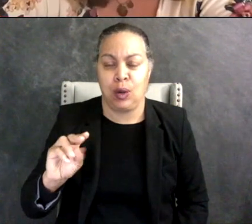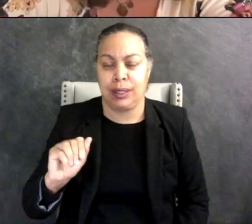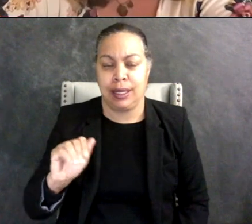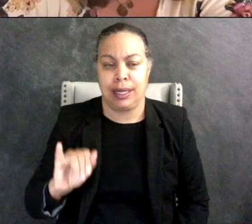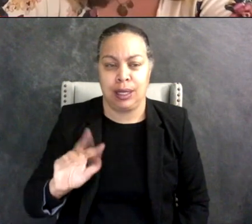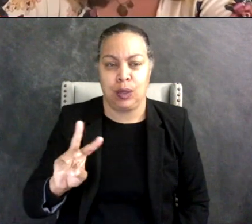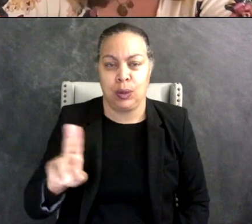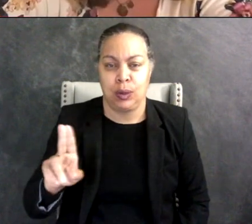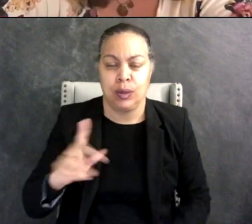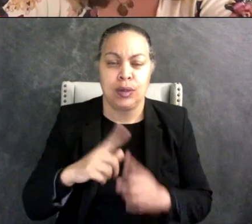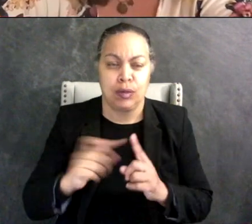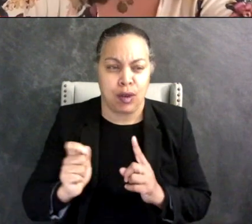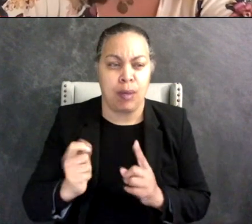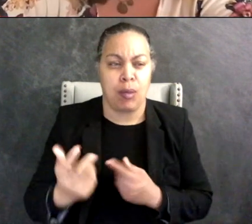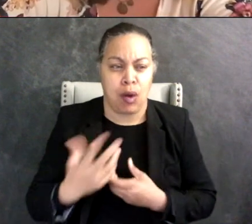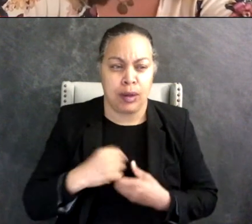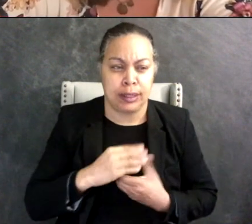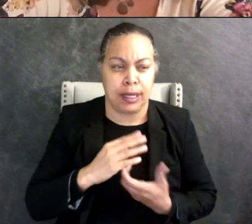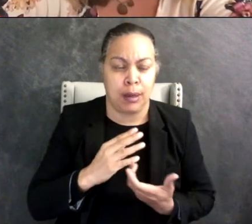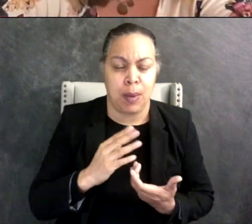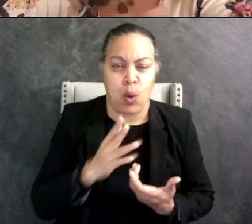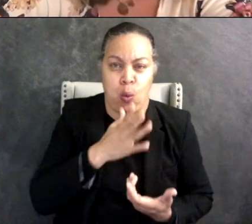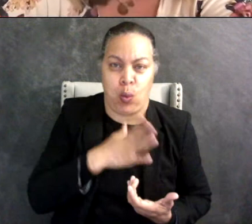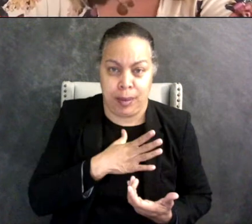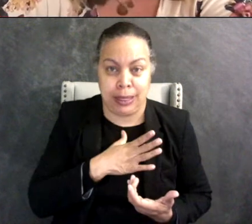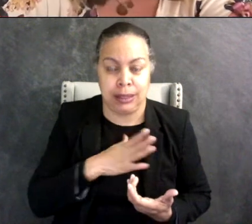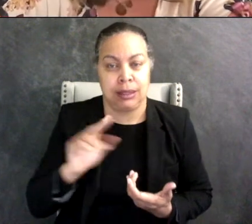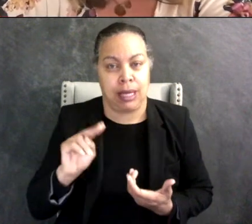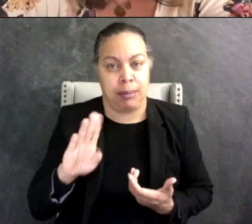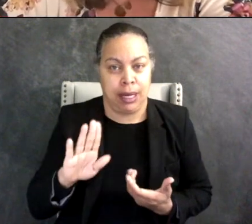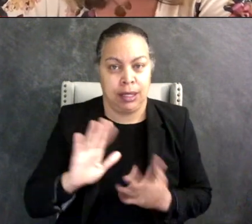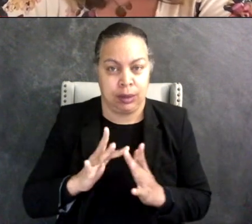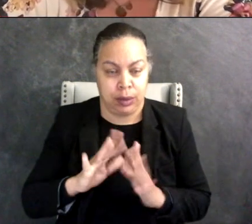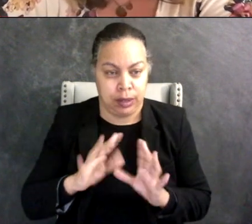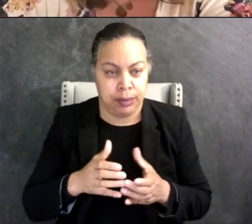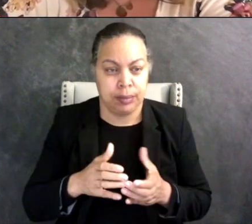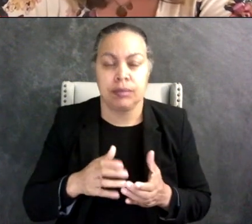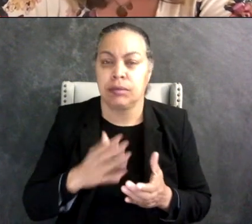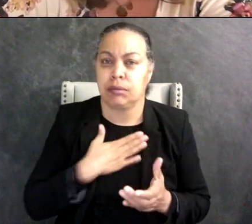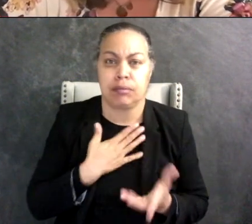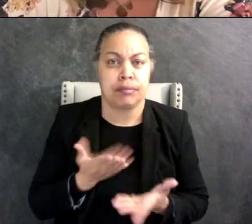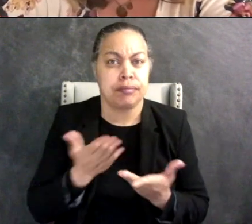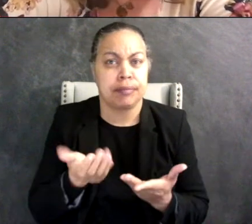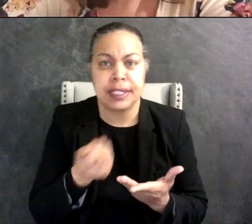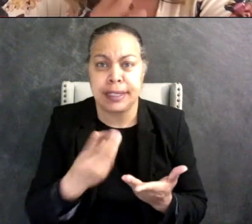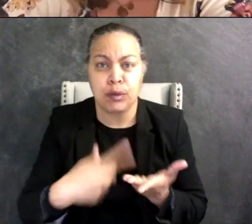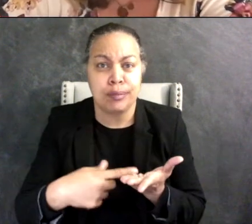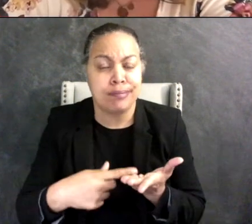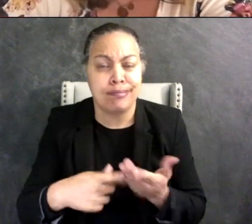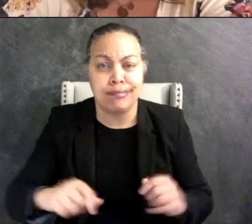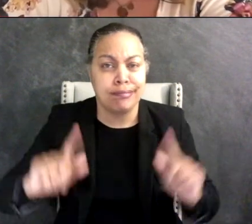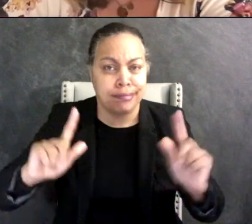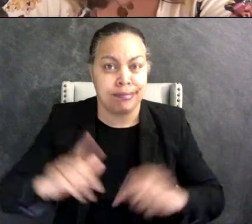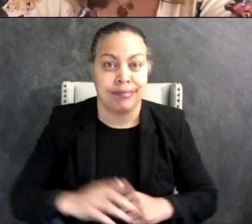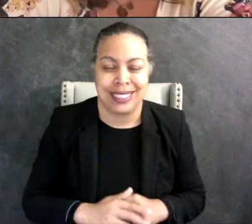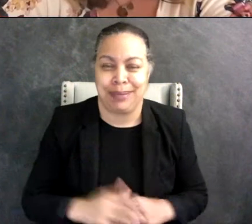bring a webinar series called 'Liberating Webinars' and I am very excited about